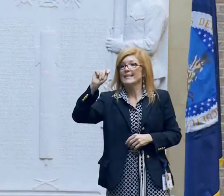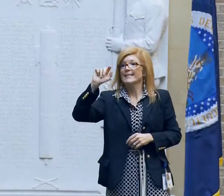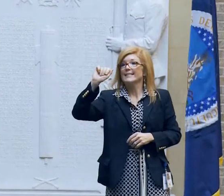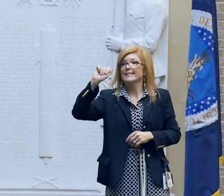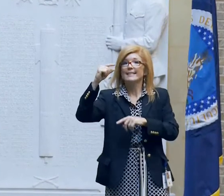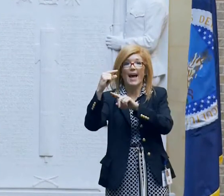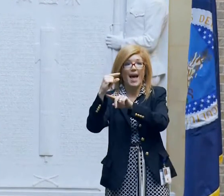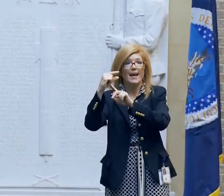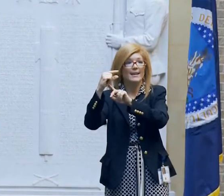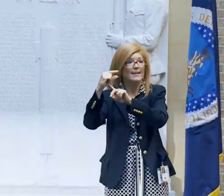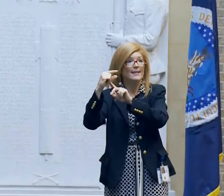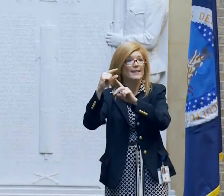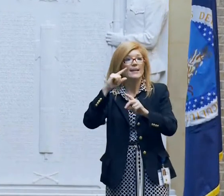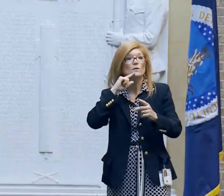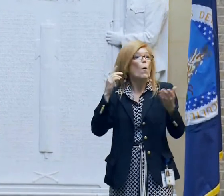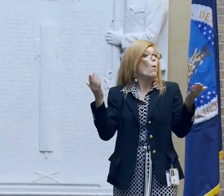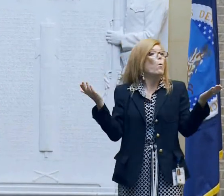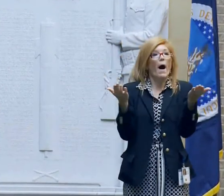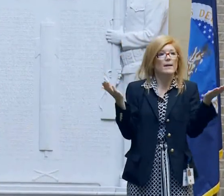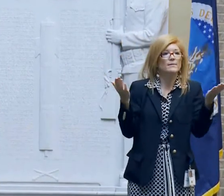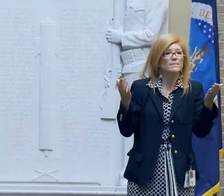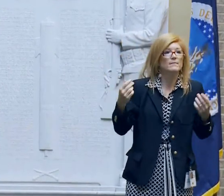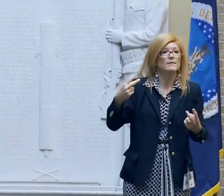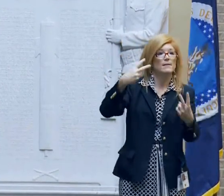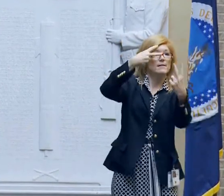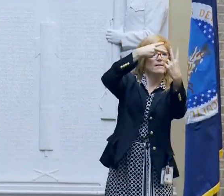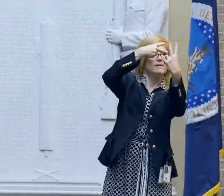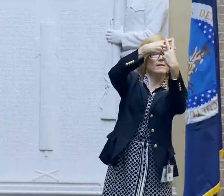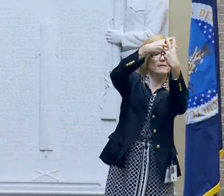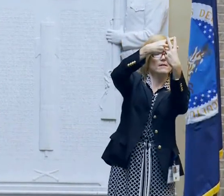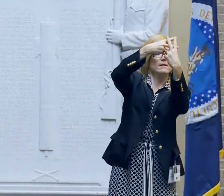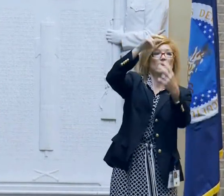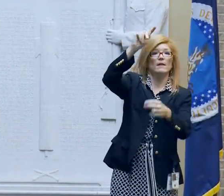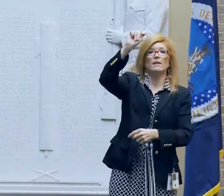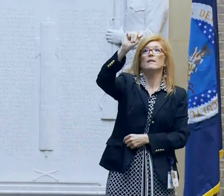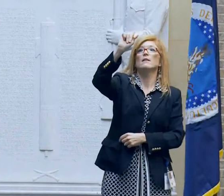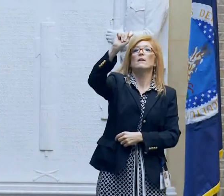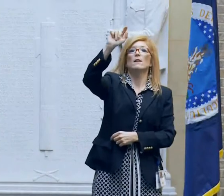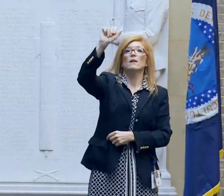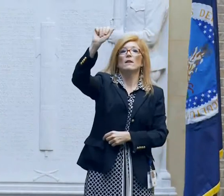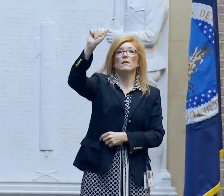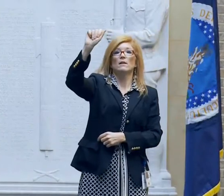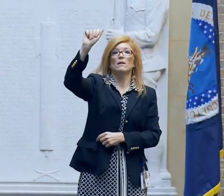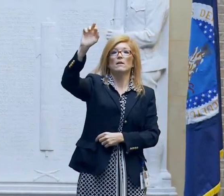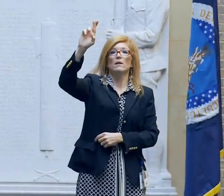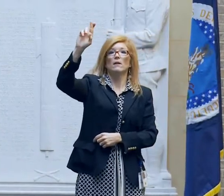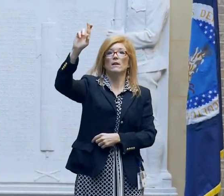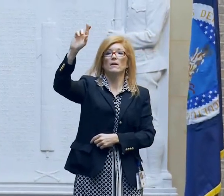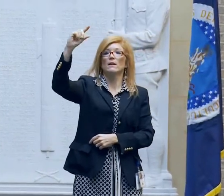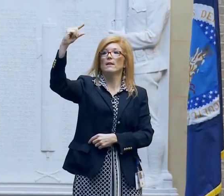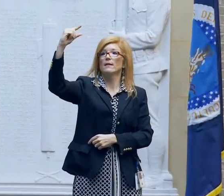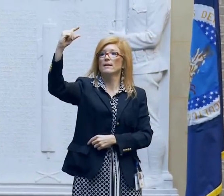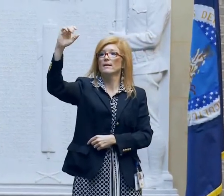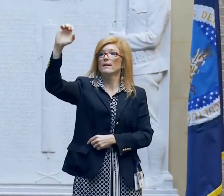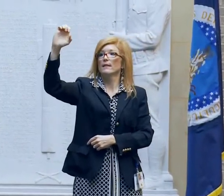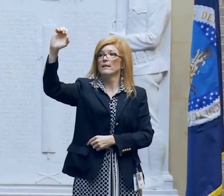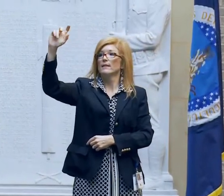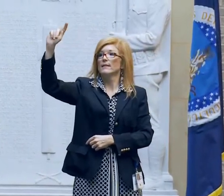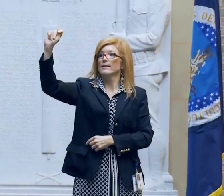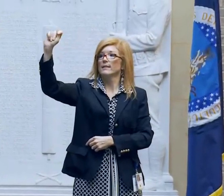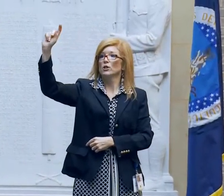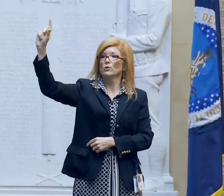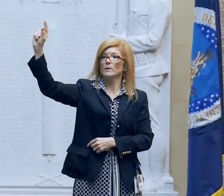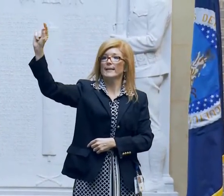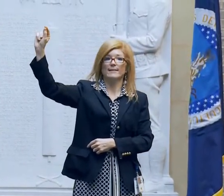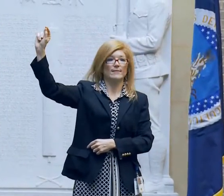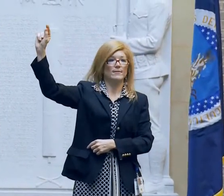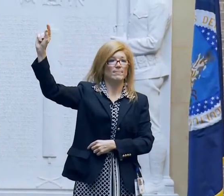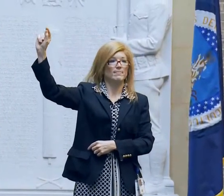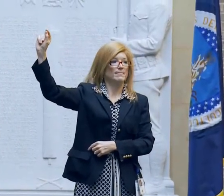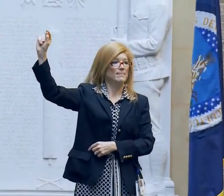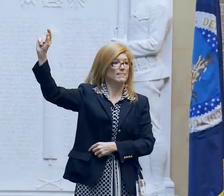She gestures with her hands.